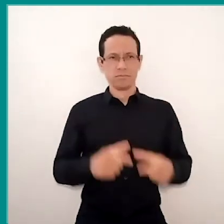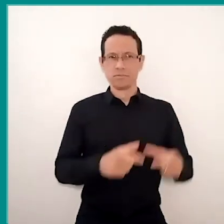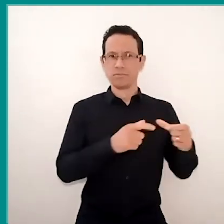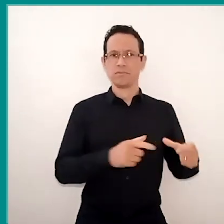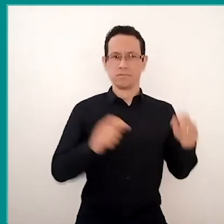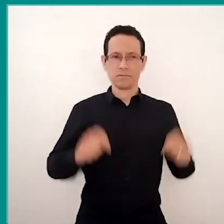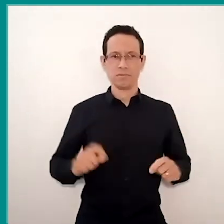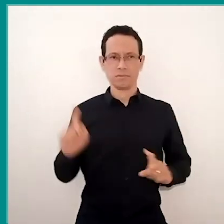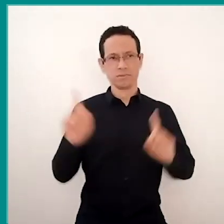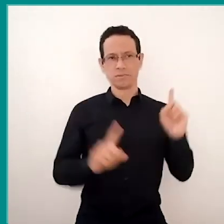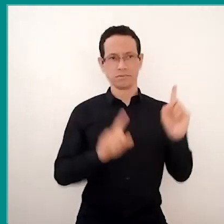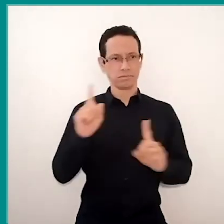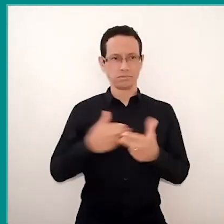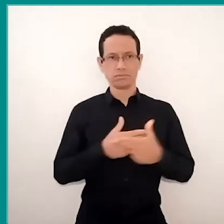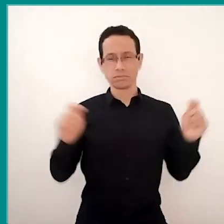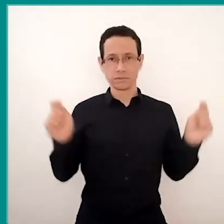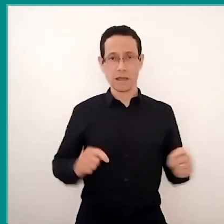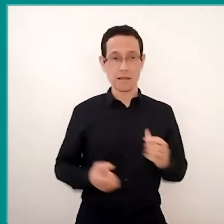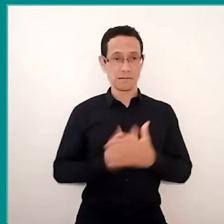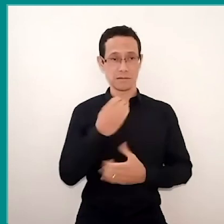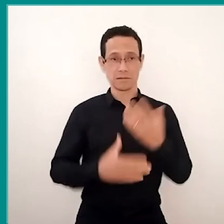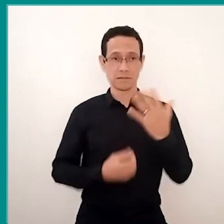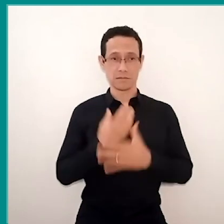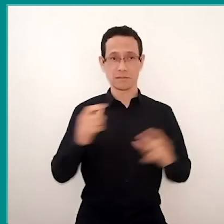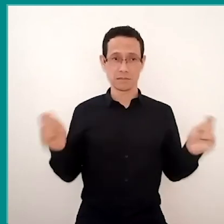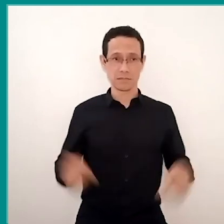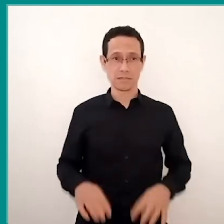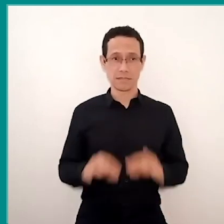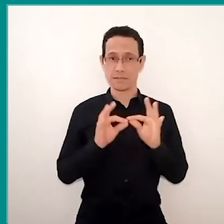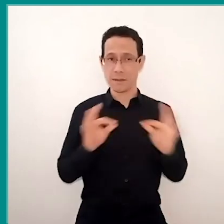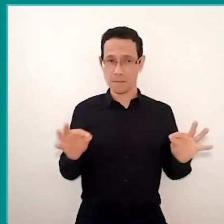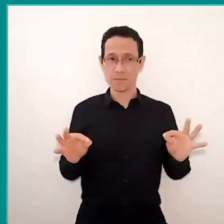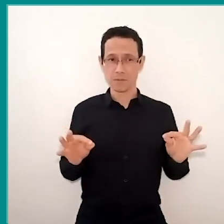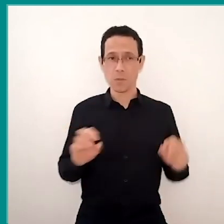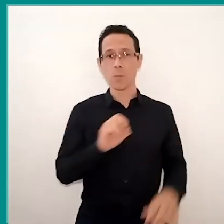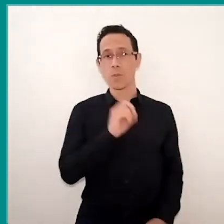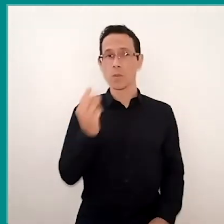If it is done in a creative way, simple, because we educators need,